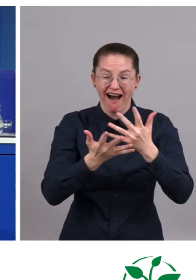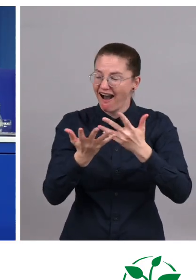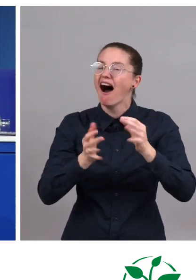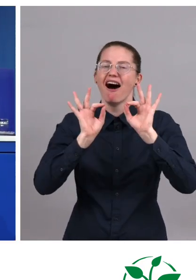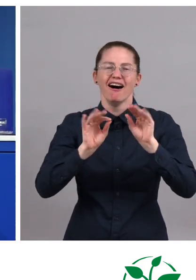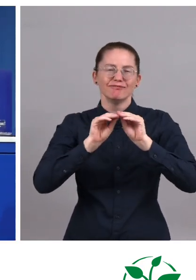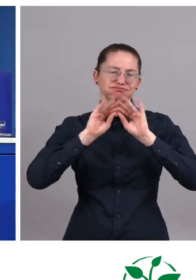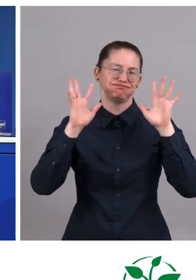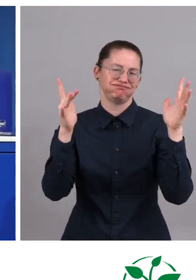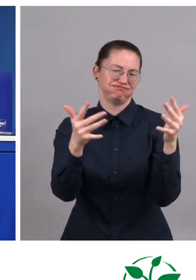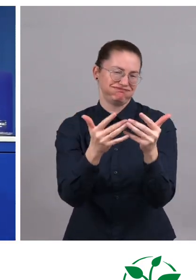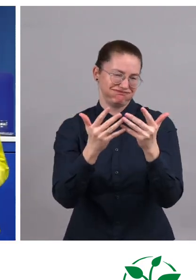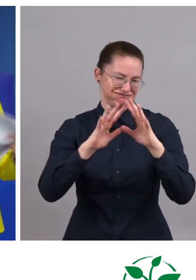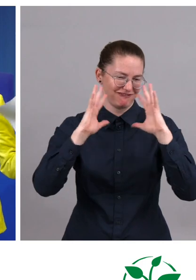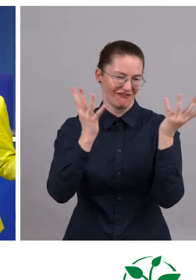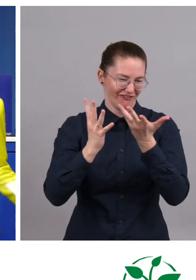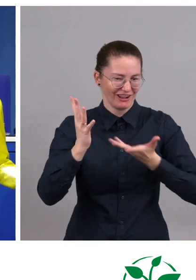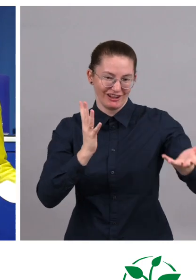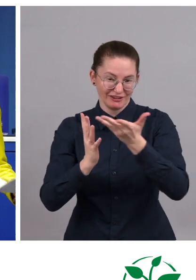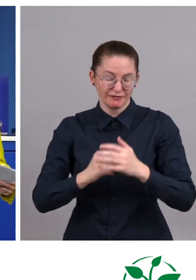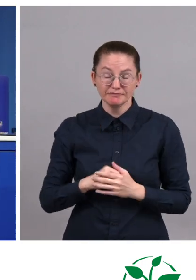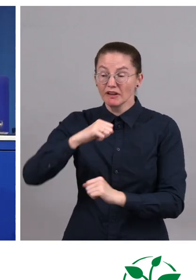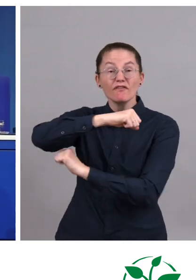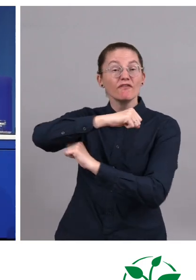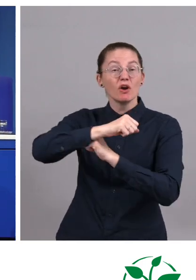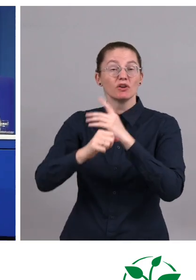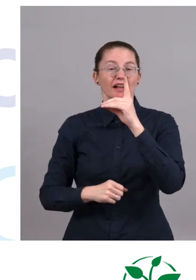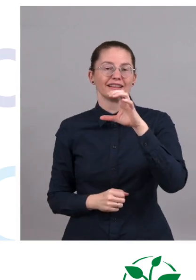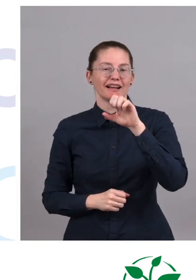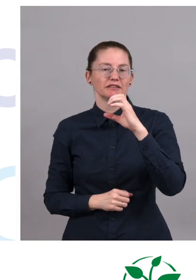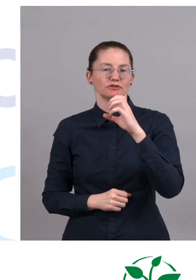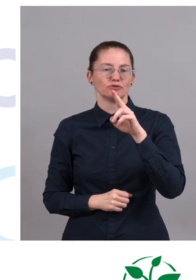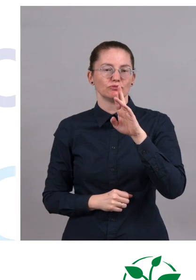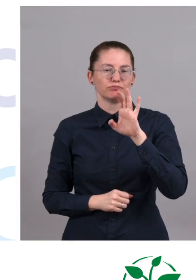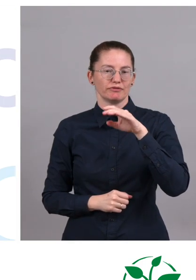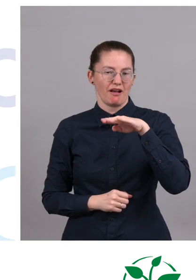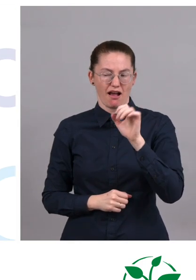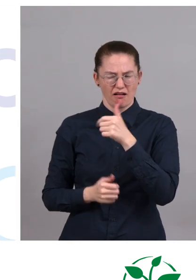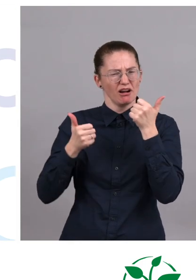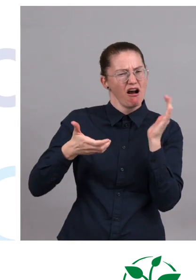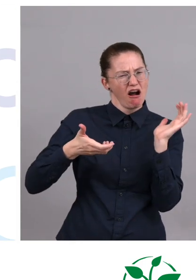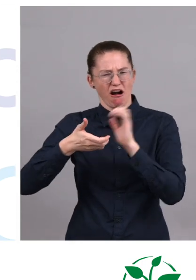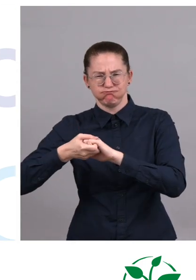With Fundación Descúbreme we have found an excellent partner who brings everything that the Zero Project stands for to Latin America.